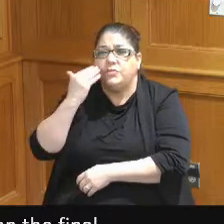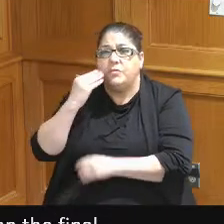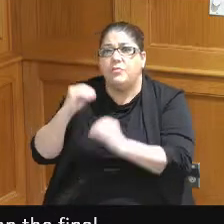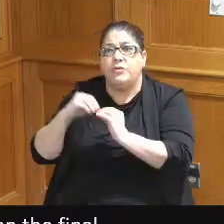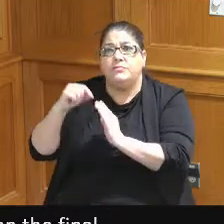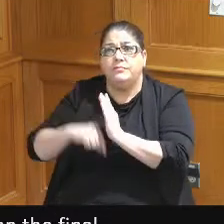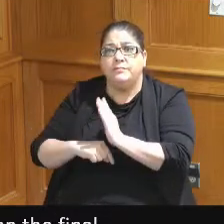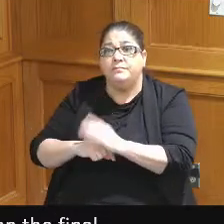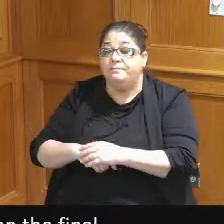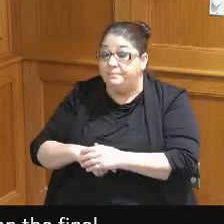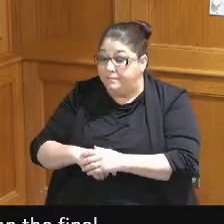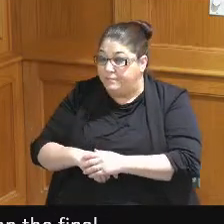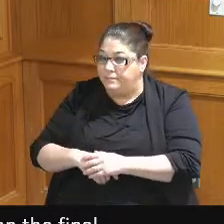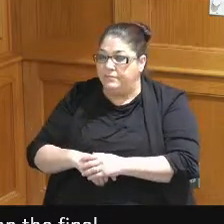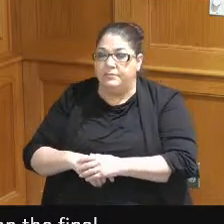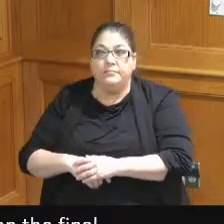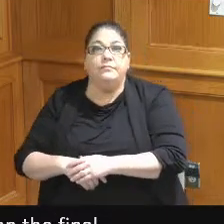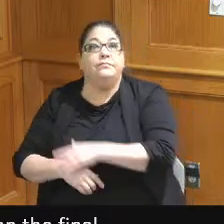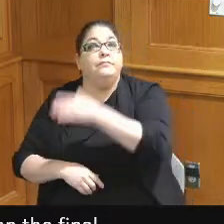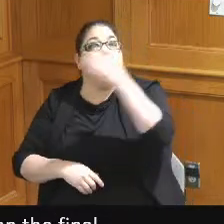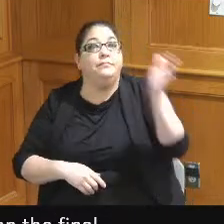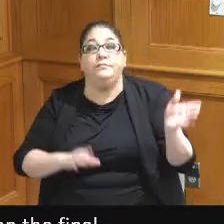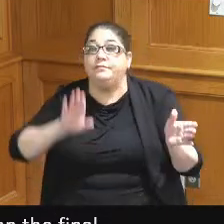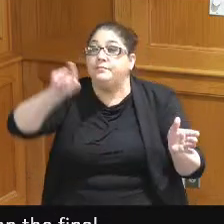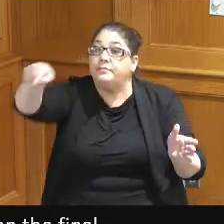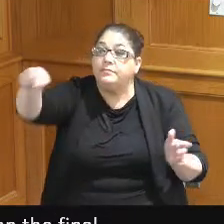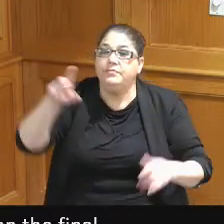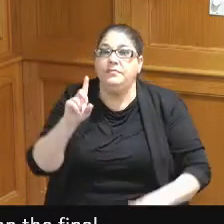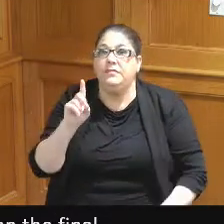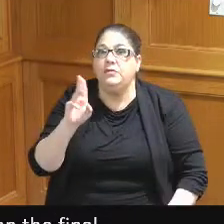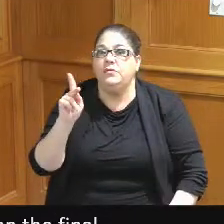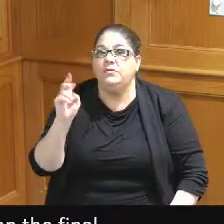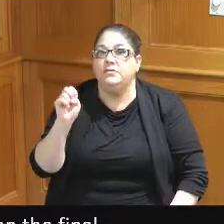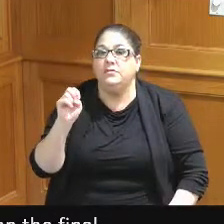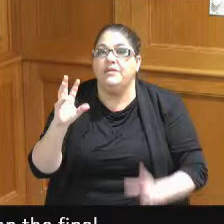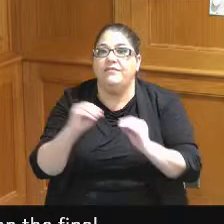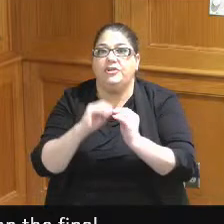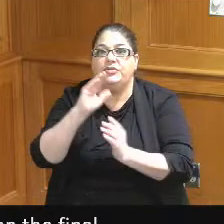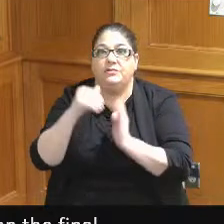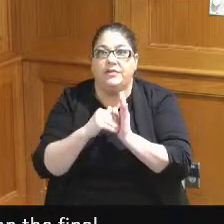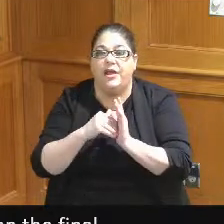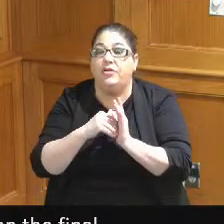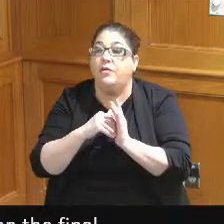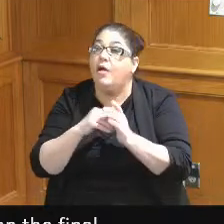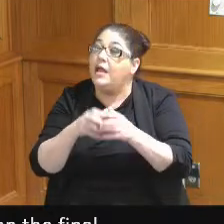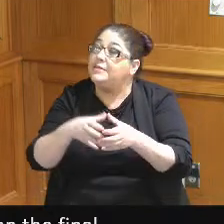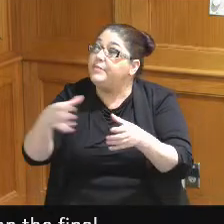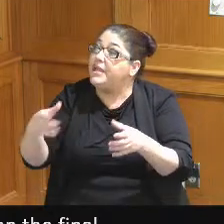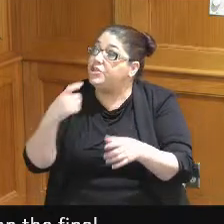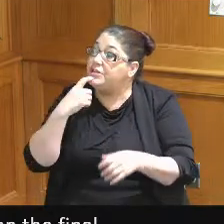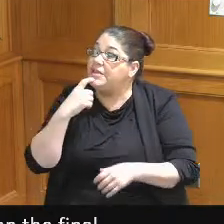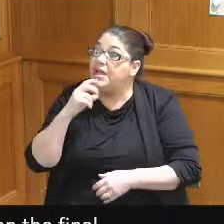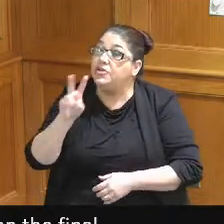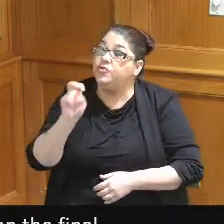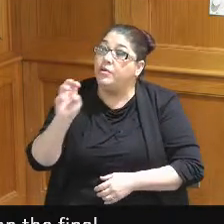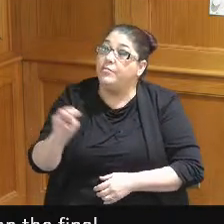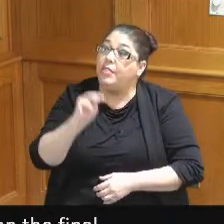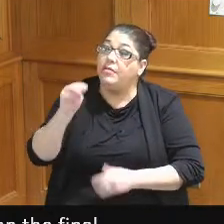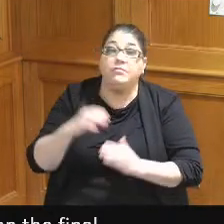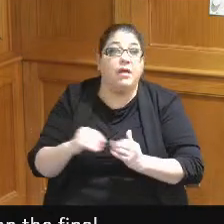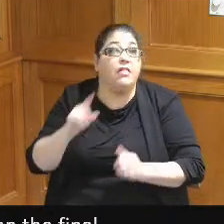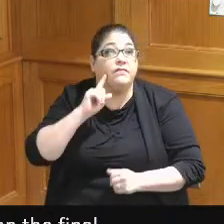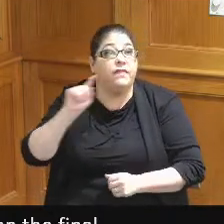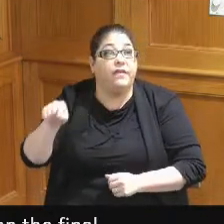then we come with Duke Energy Convention Center your expansion says over 200 million dollars well